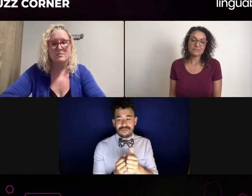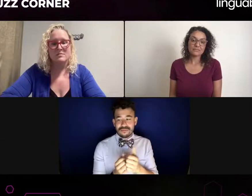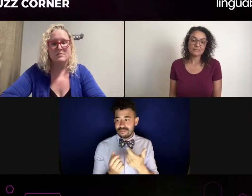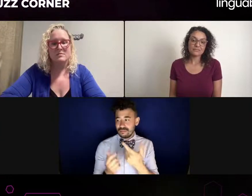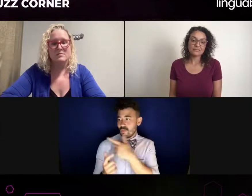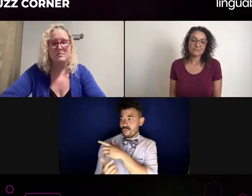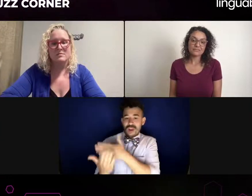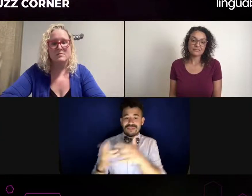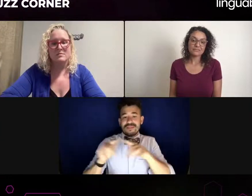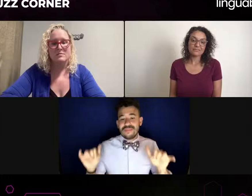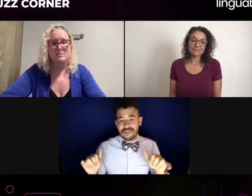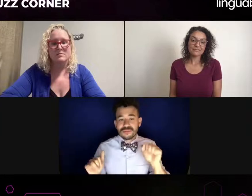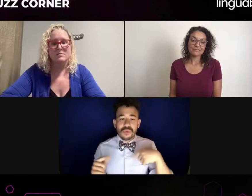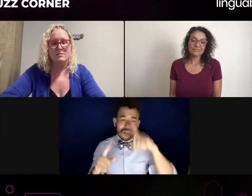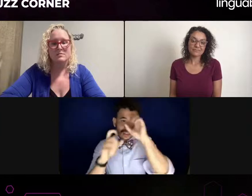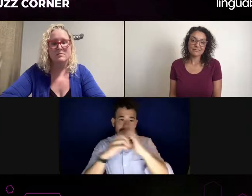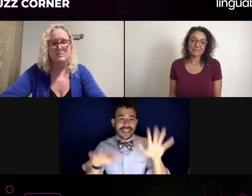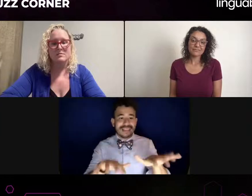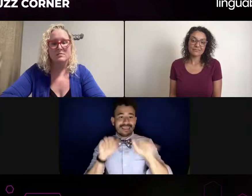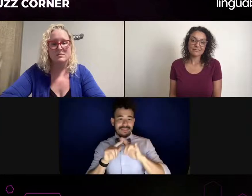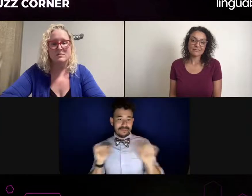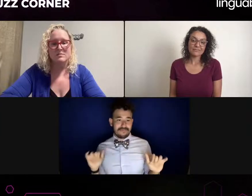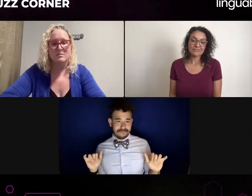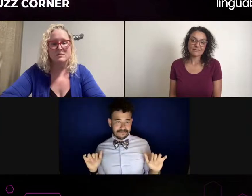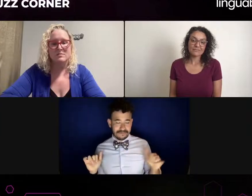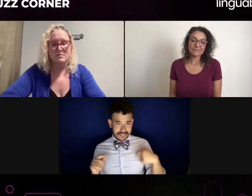And I immediately recognized them because